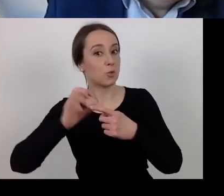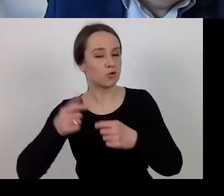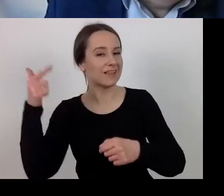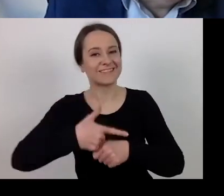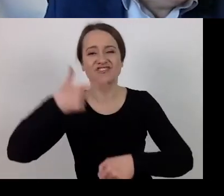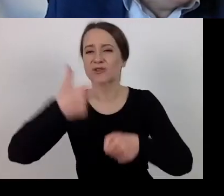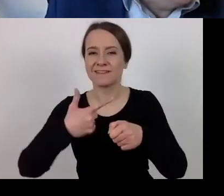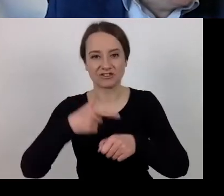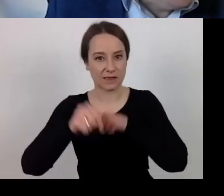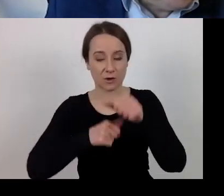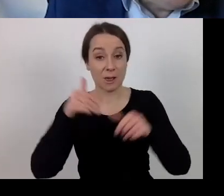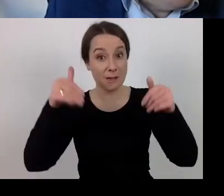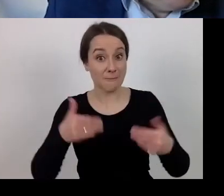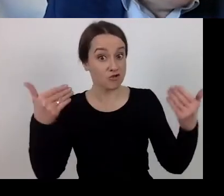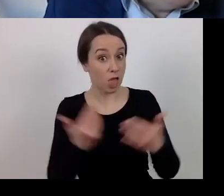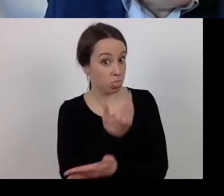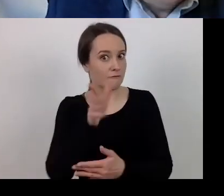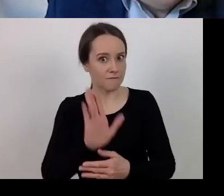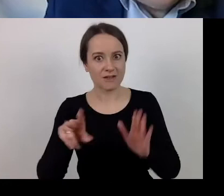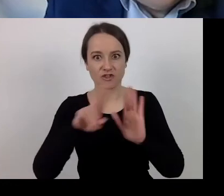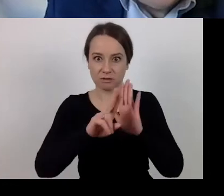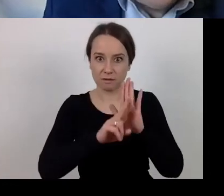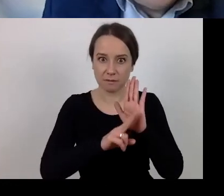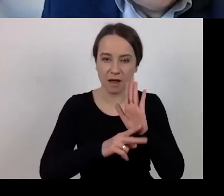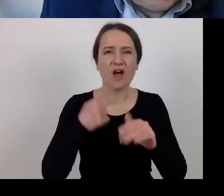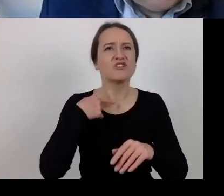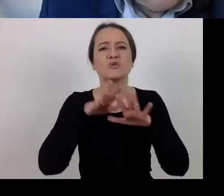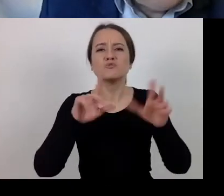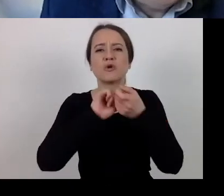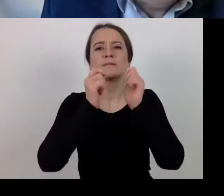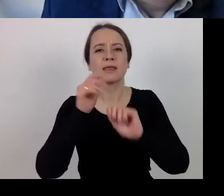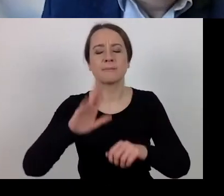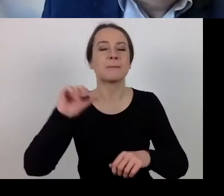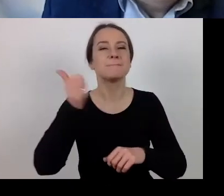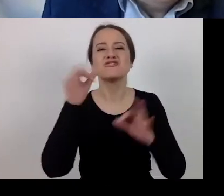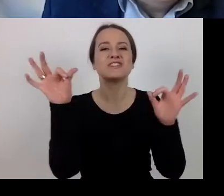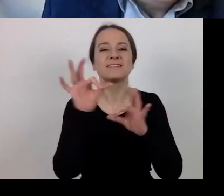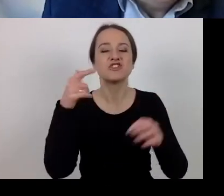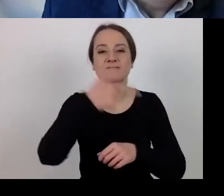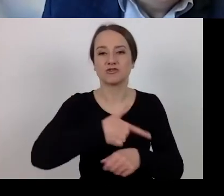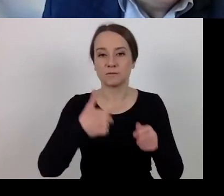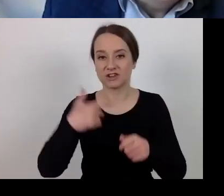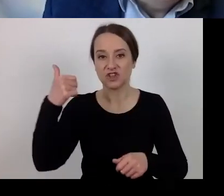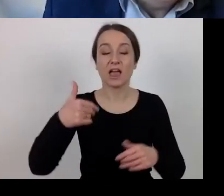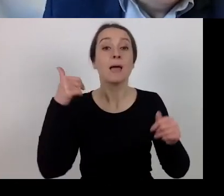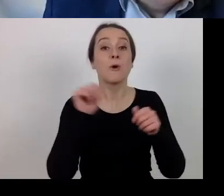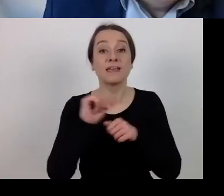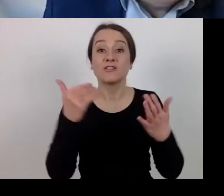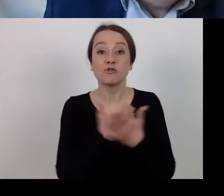As far as the new guidelines go, a lot is going to change. From 1 January 2021 we'll have a new public procurement law,